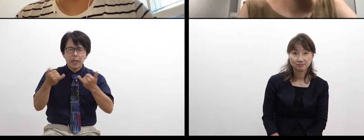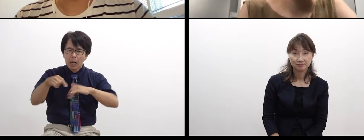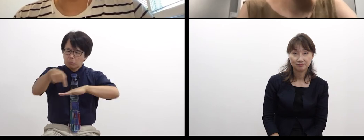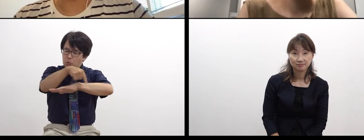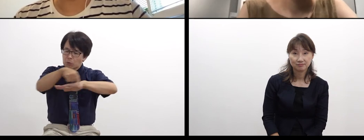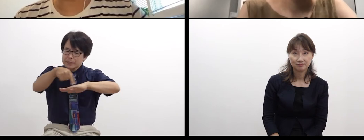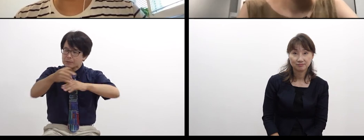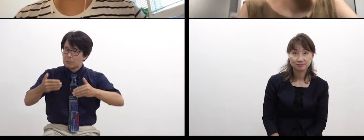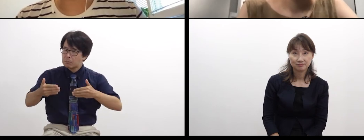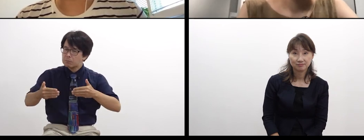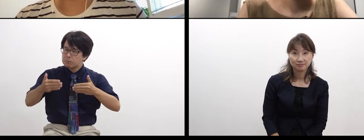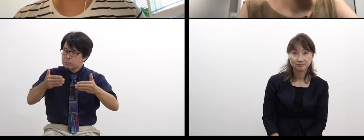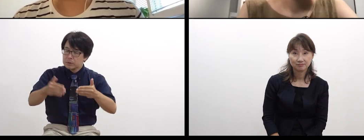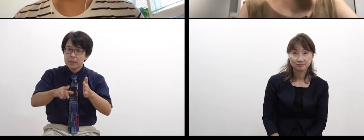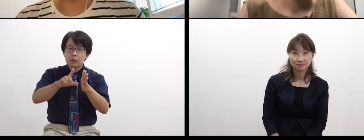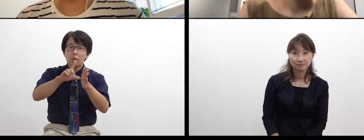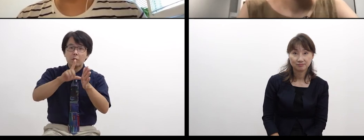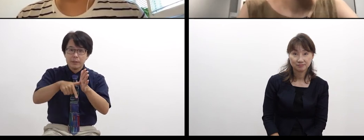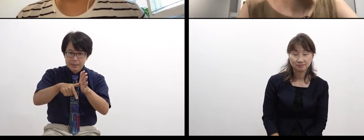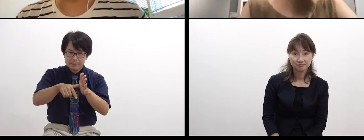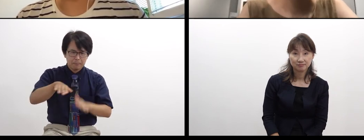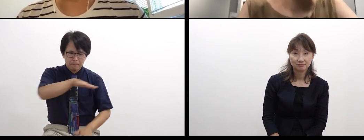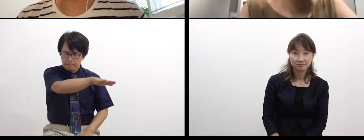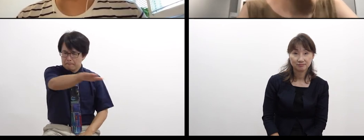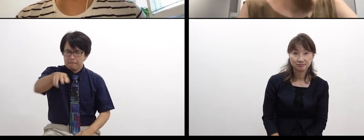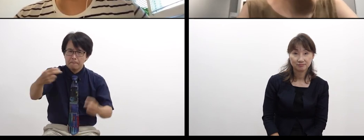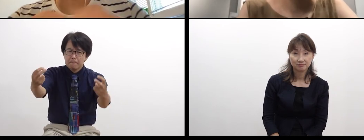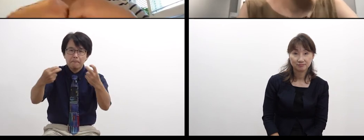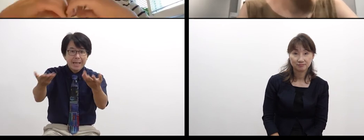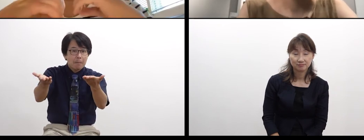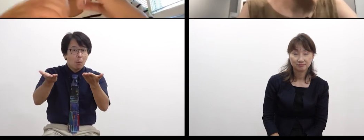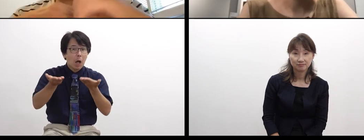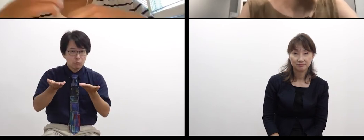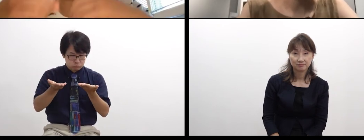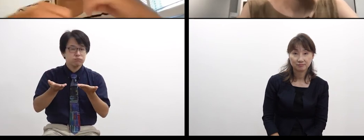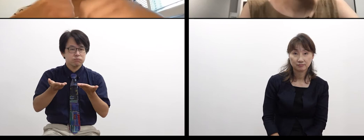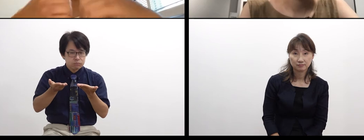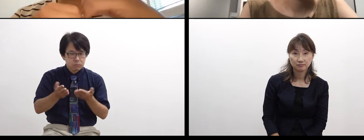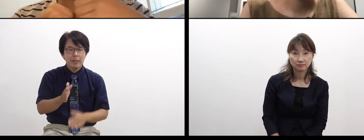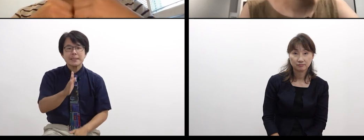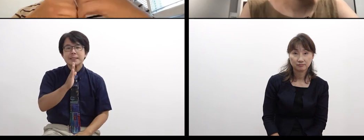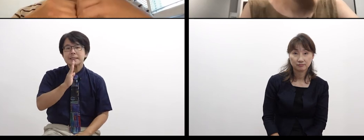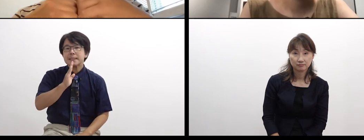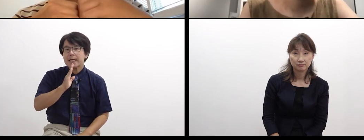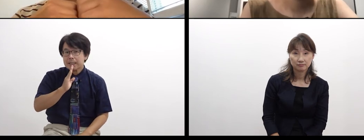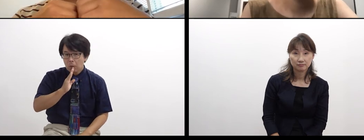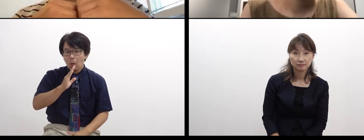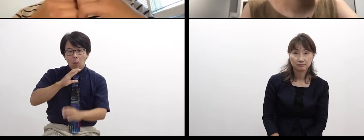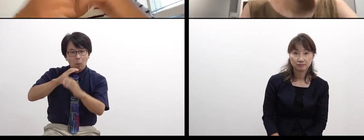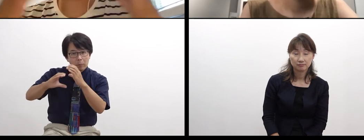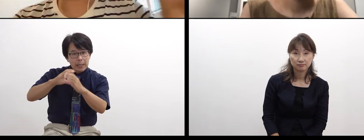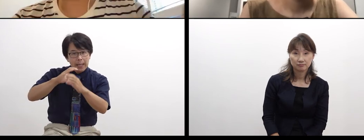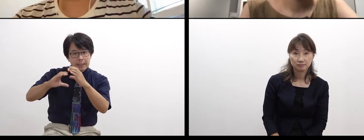we show that publicly.